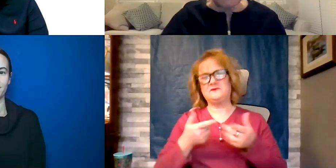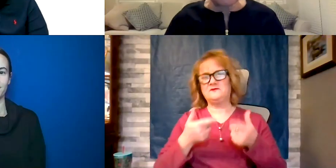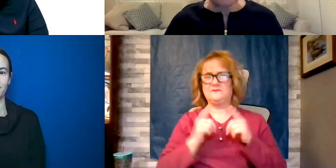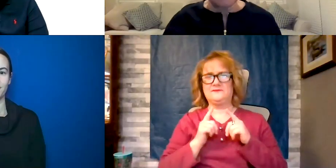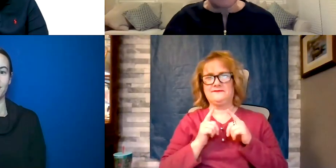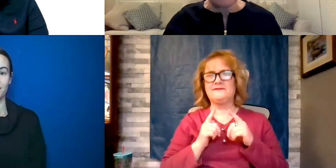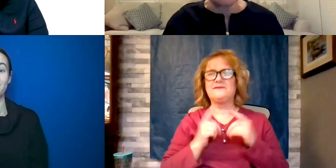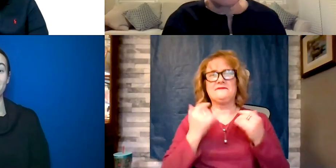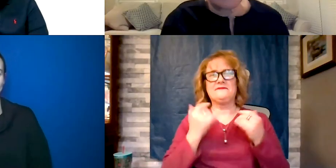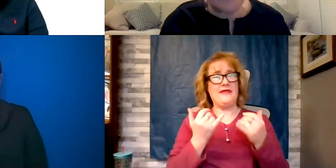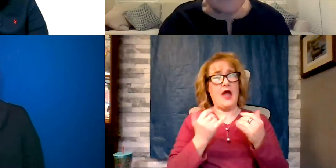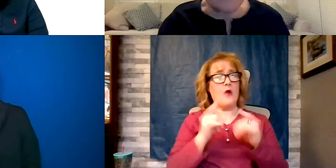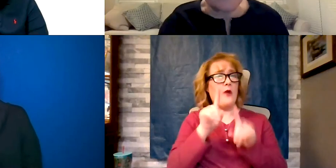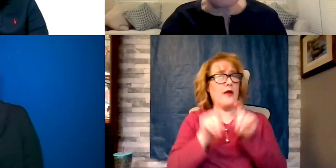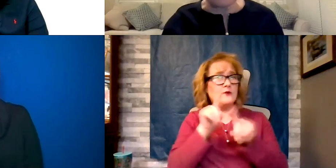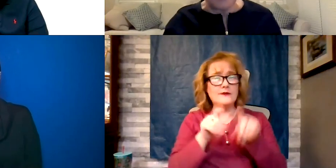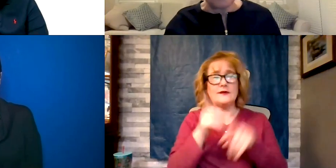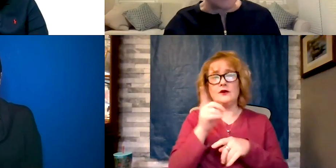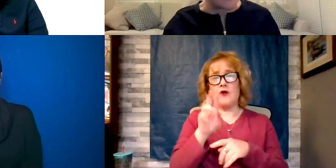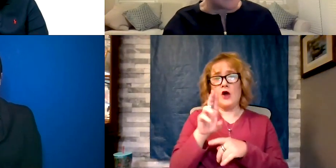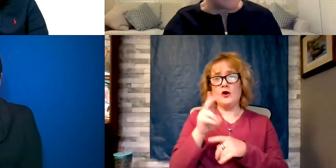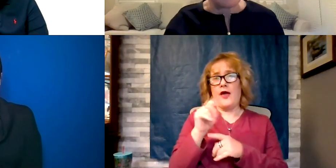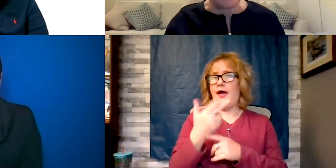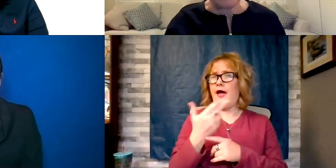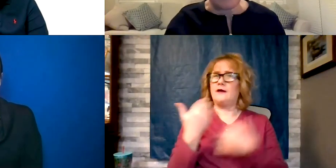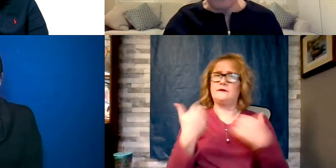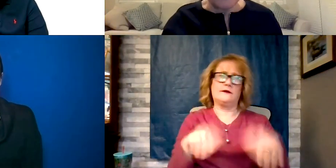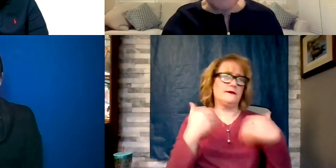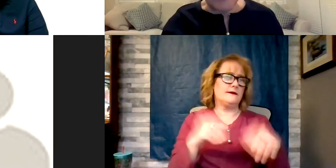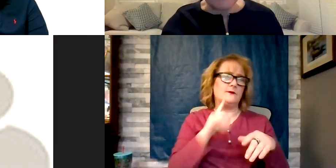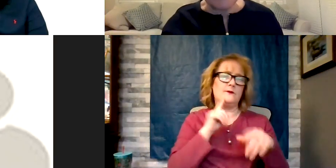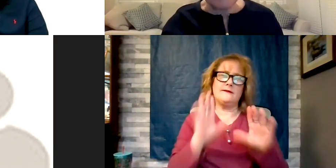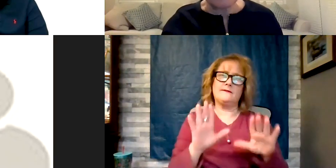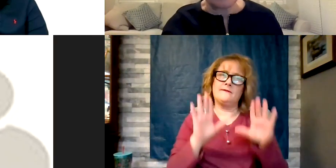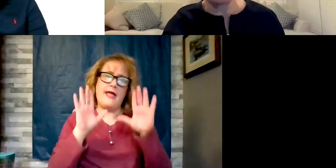Dr. Hatch, fabulous. I want to dance, actually I want to be